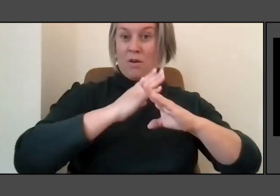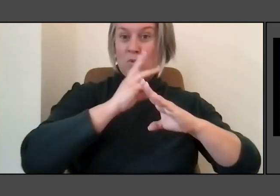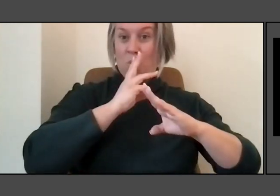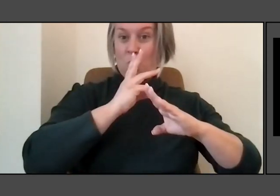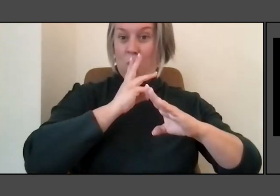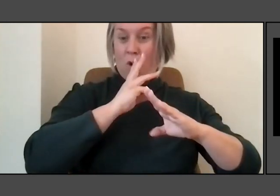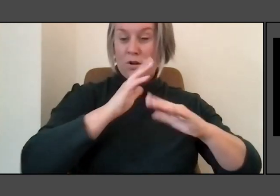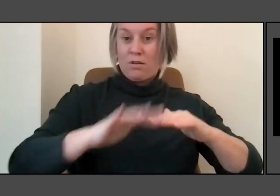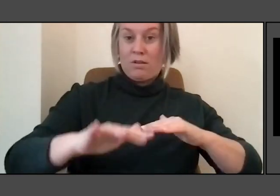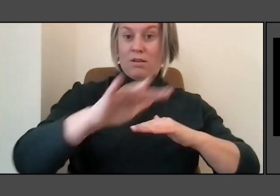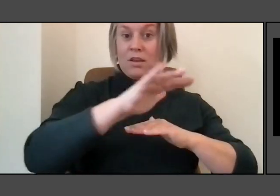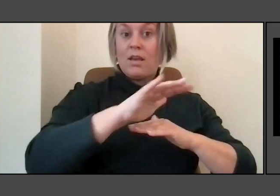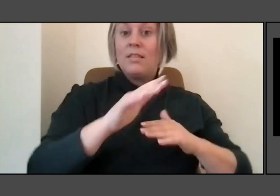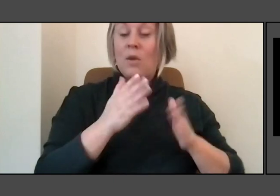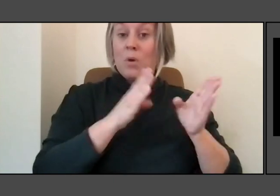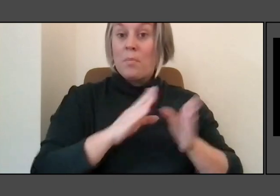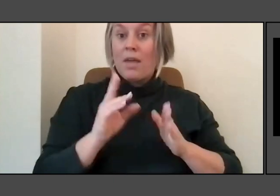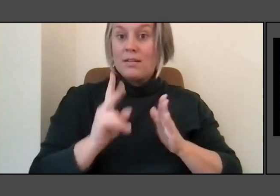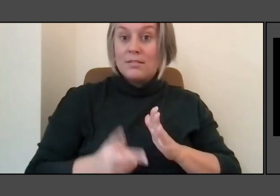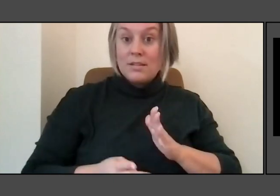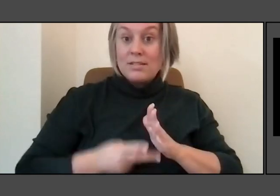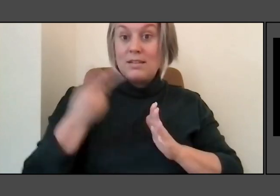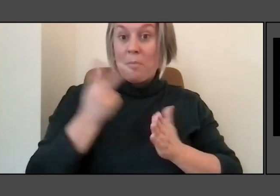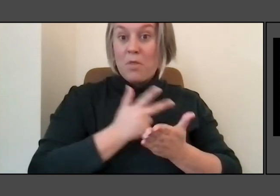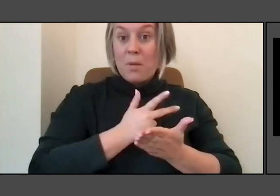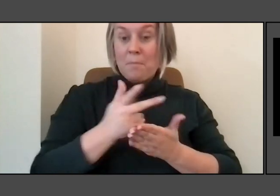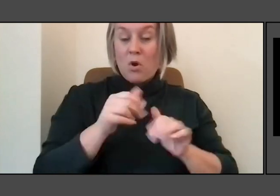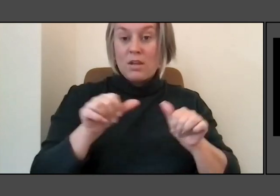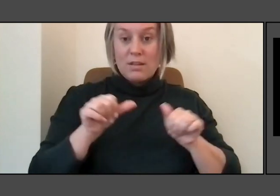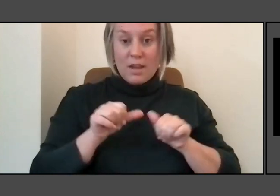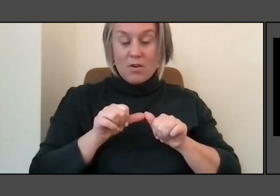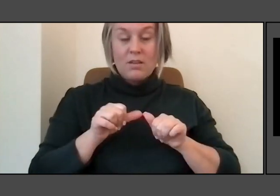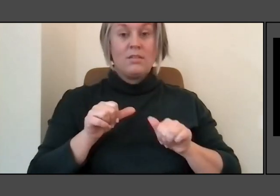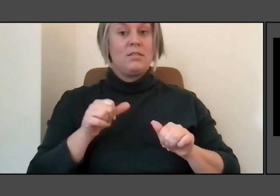Again, the the study we did proved that they didn't need it